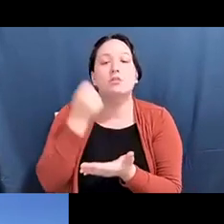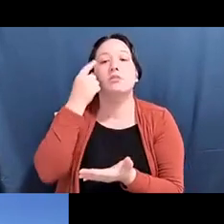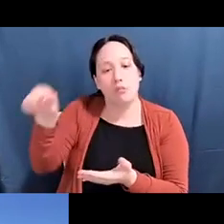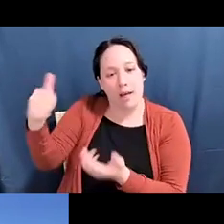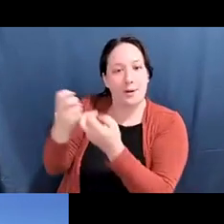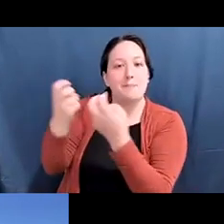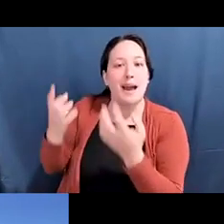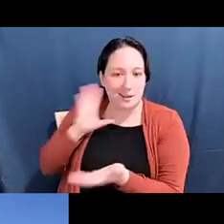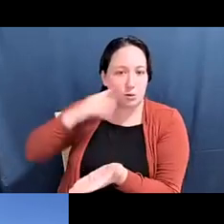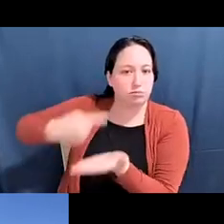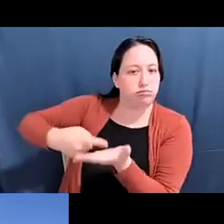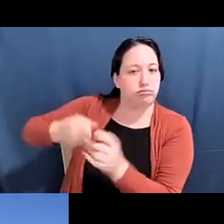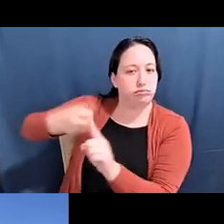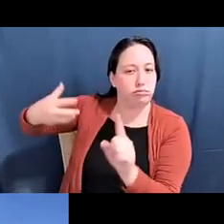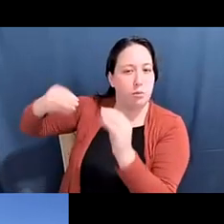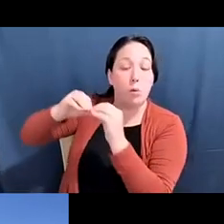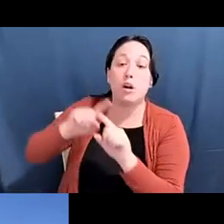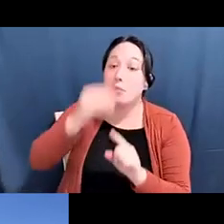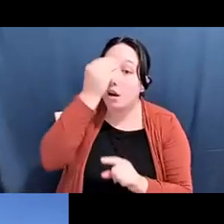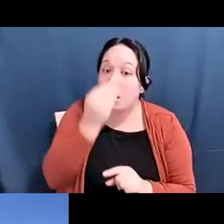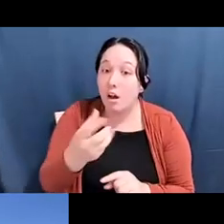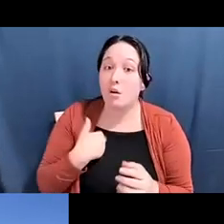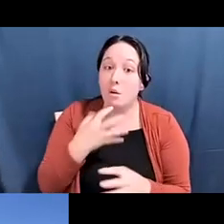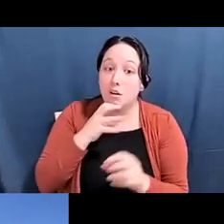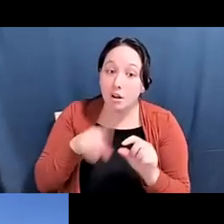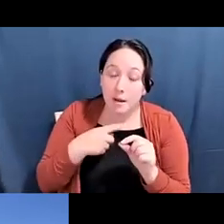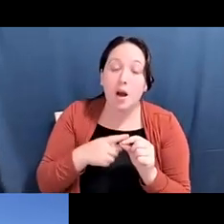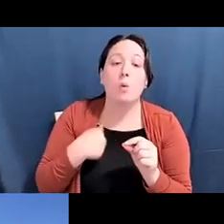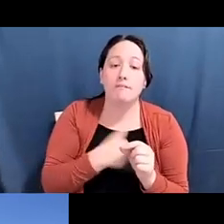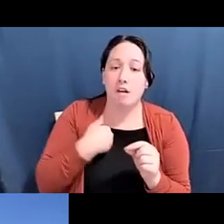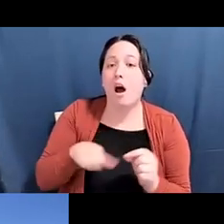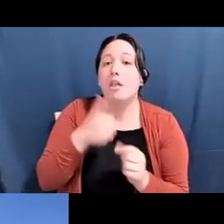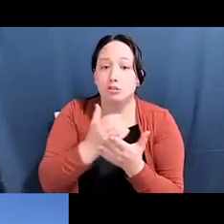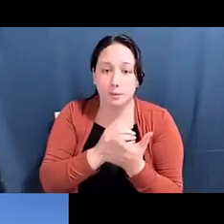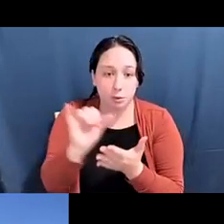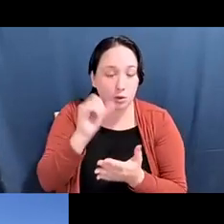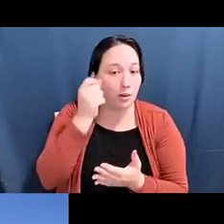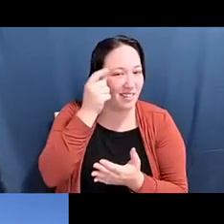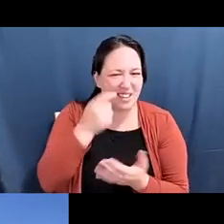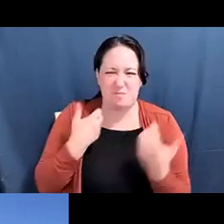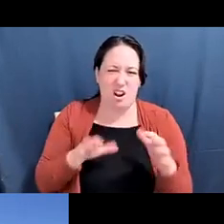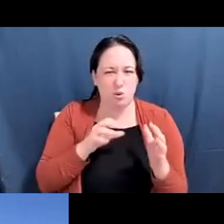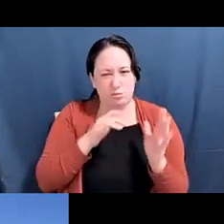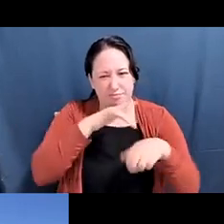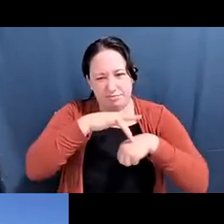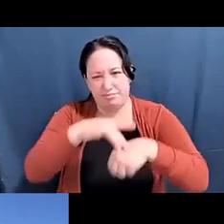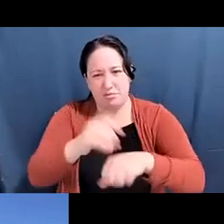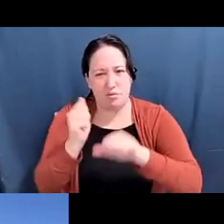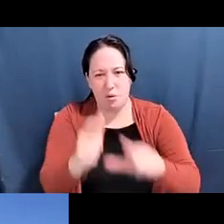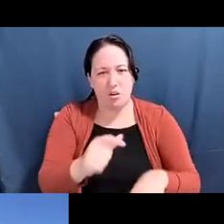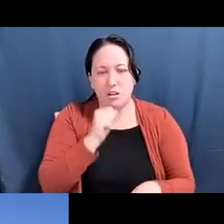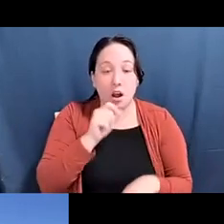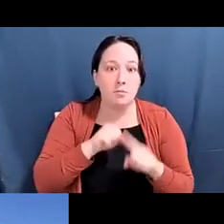Diane Fujino: But I want to note that we also have chapters that I'm not going to run through all of them, but just you can see some of them on the Philippines and looking at how